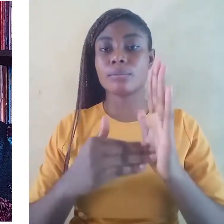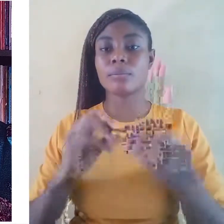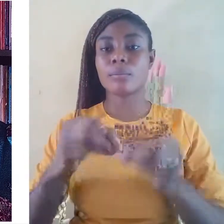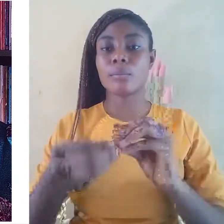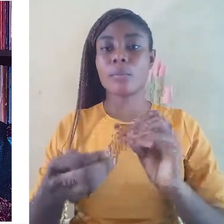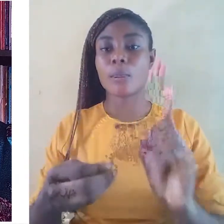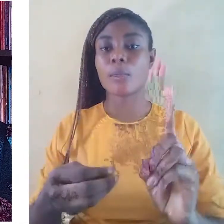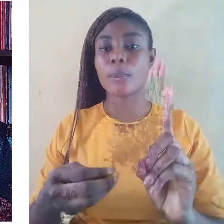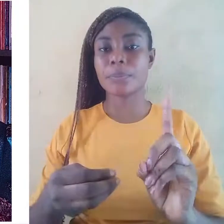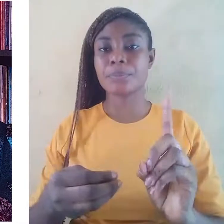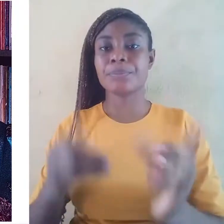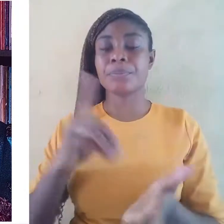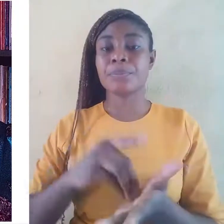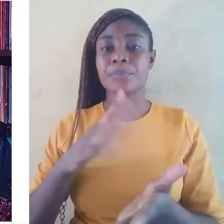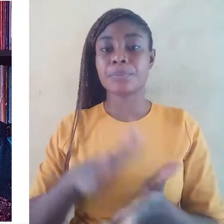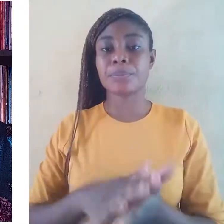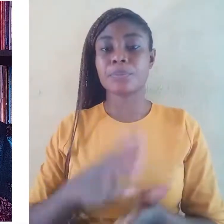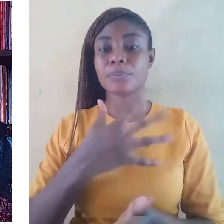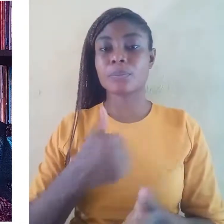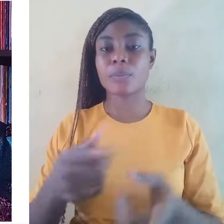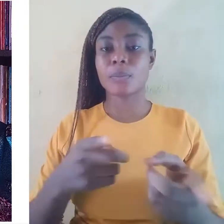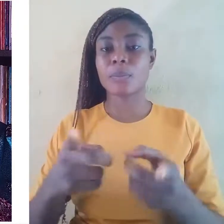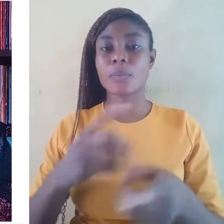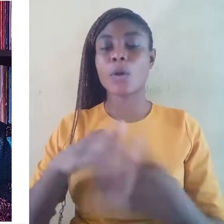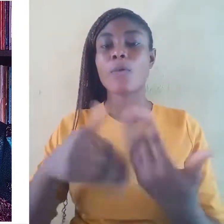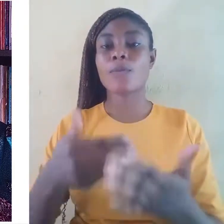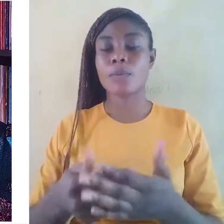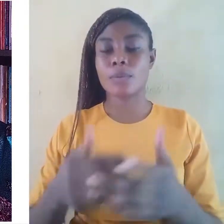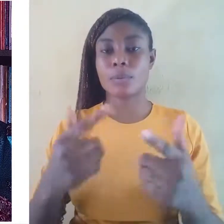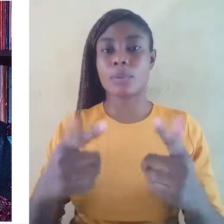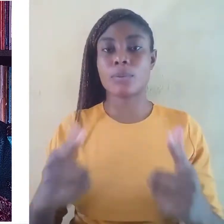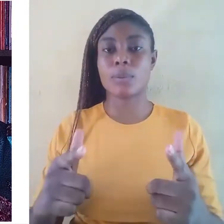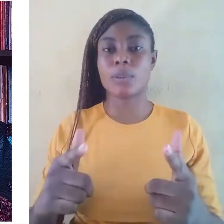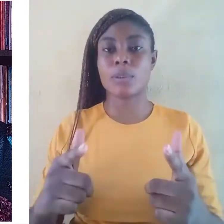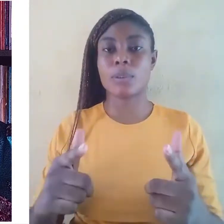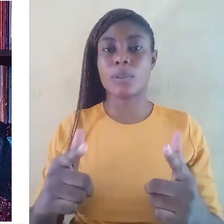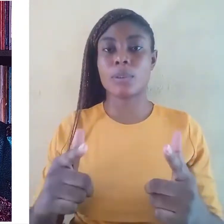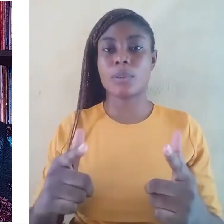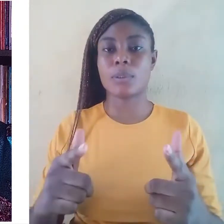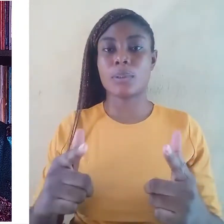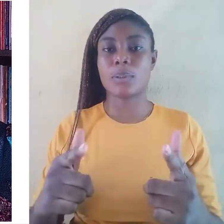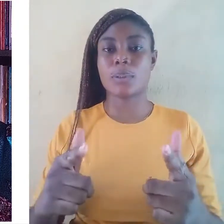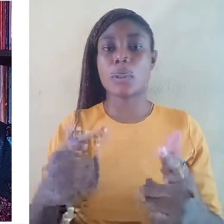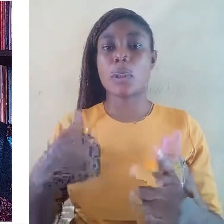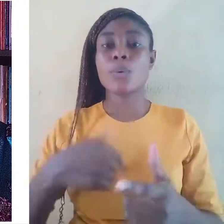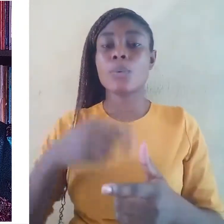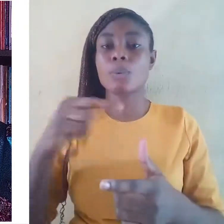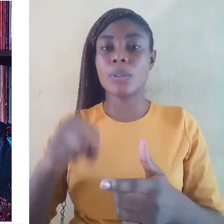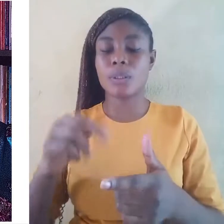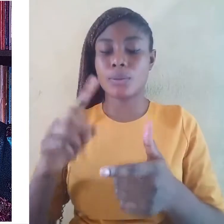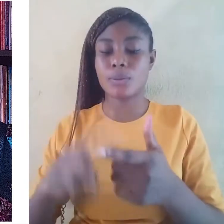Documentation and description of all the languages We need to document and describe the indigenous